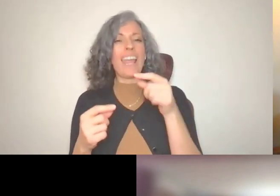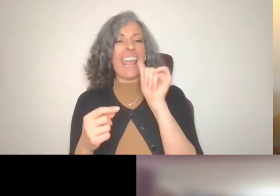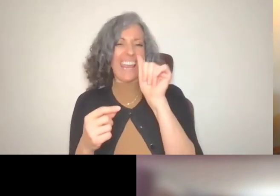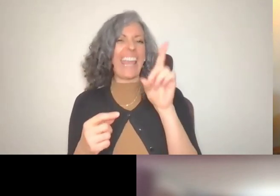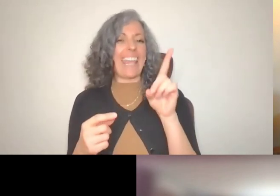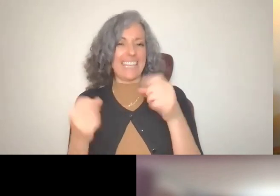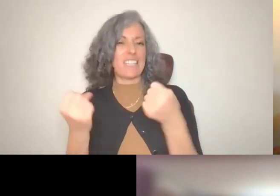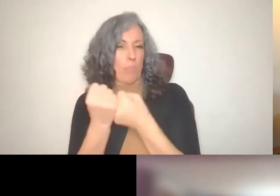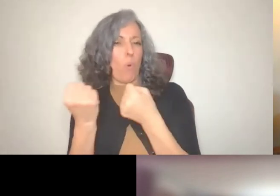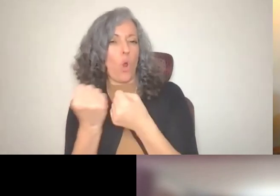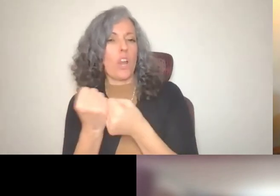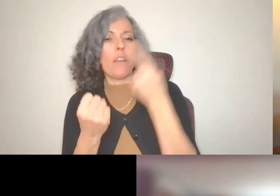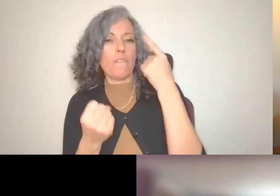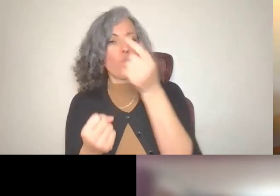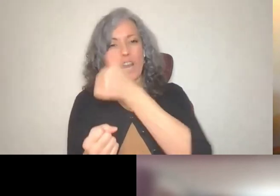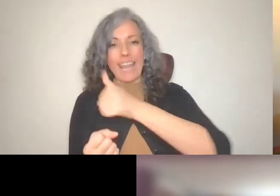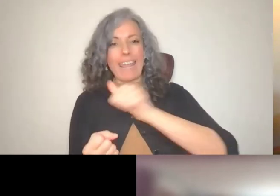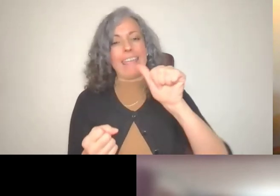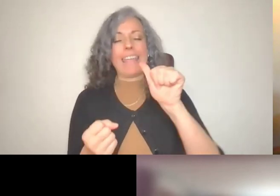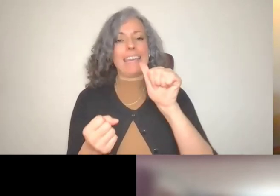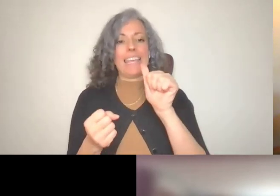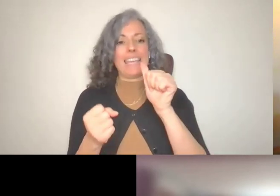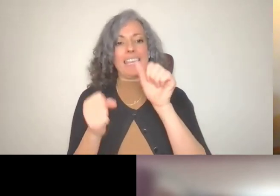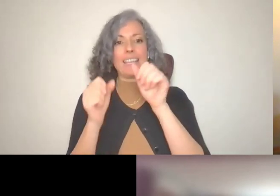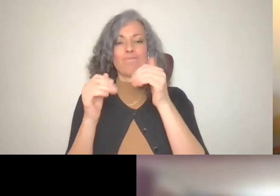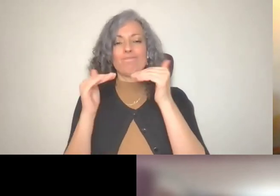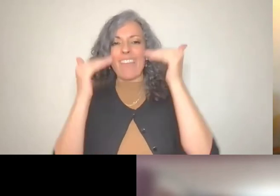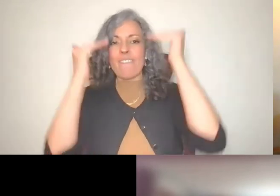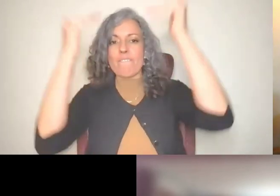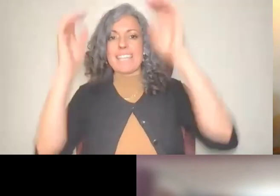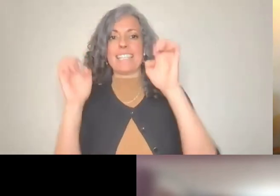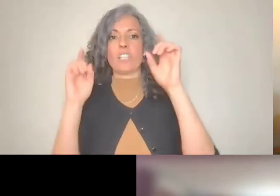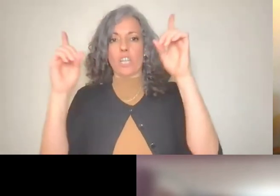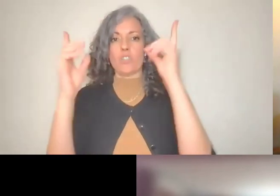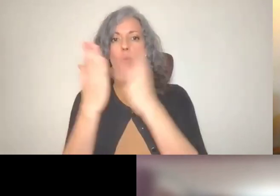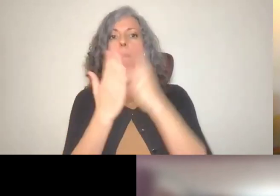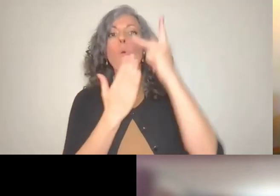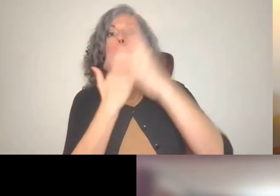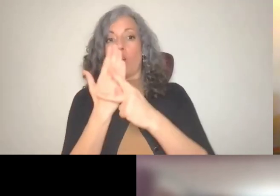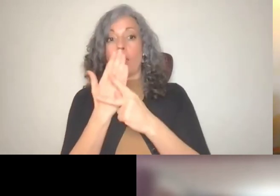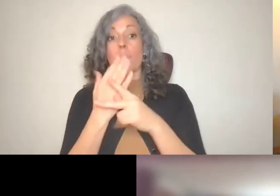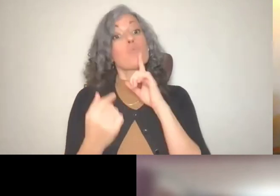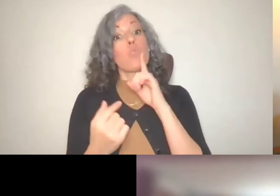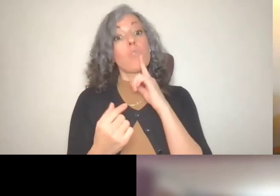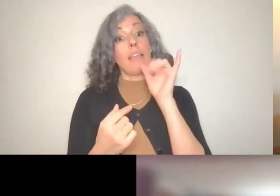kind of advanced educational. So the fact that the ABLE account funds are